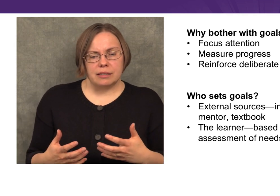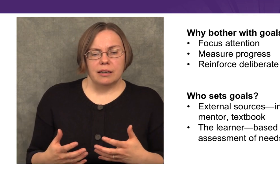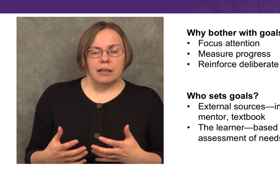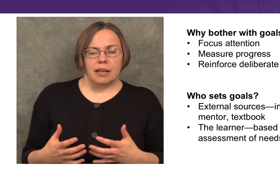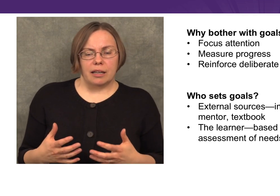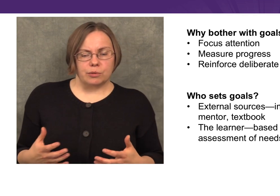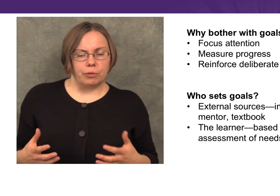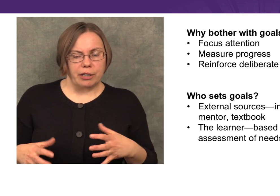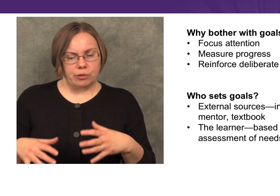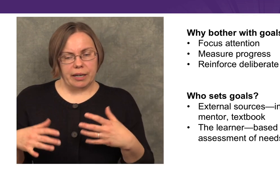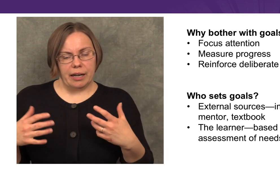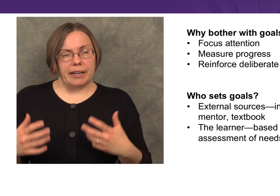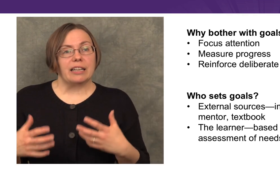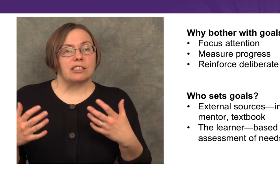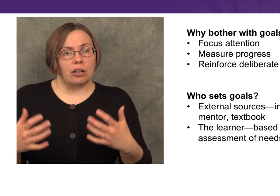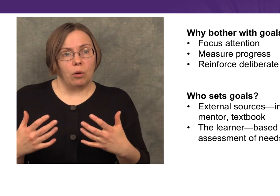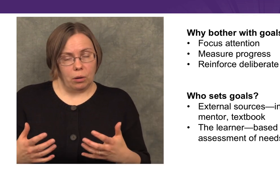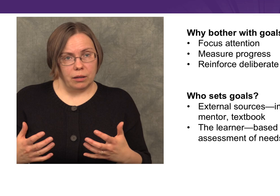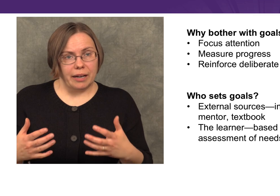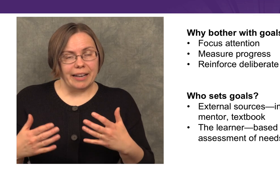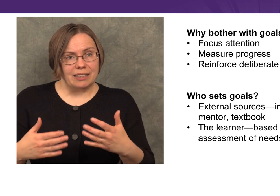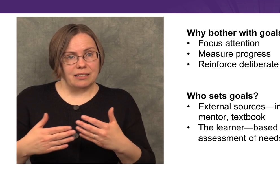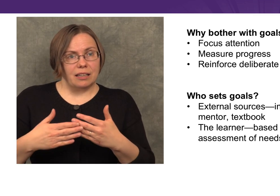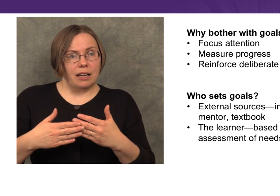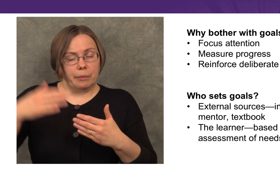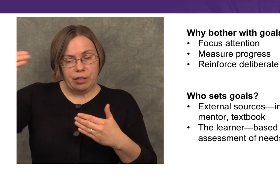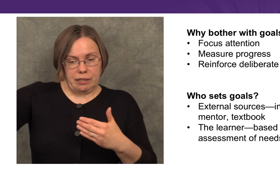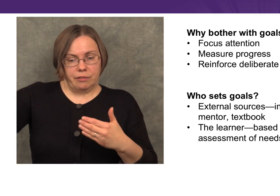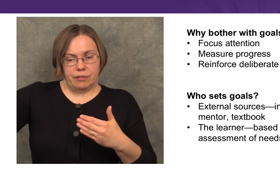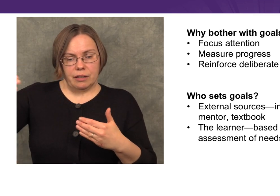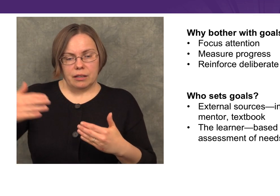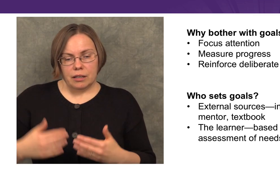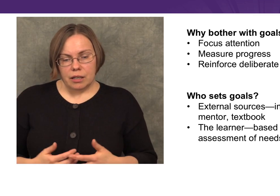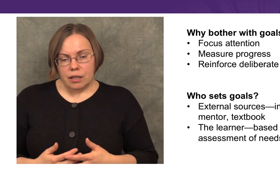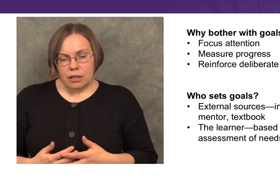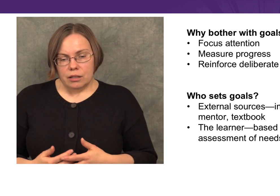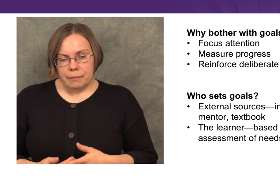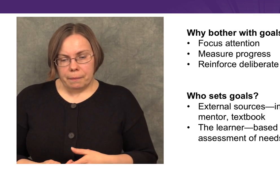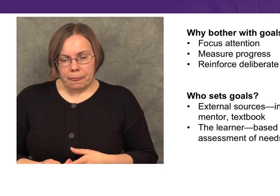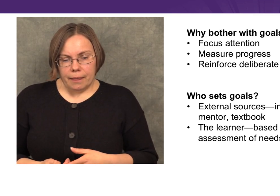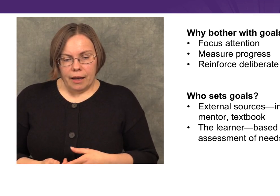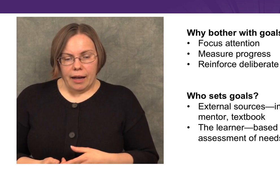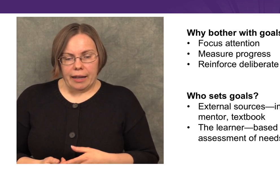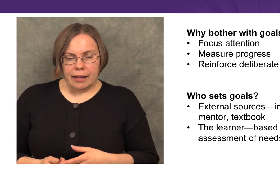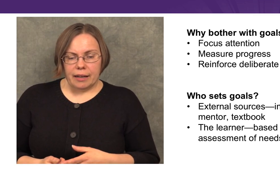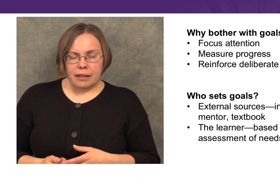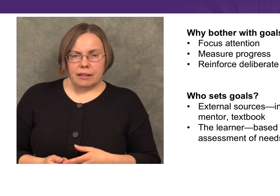unless we’re measuring it against a goal, against an objective.